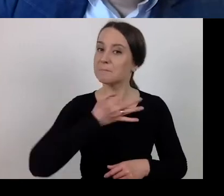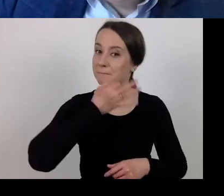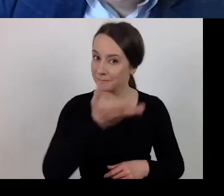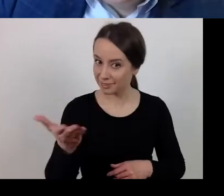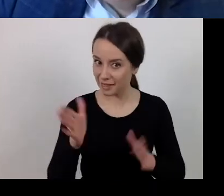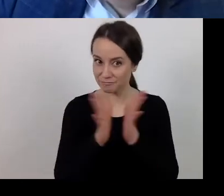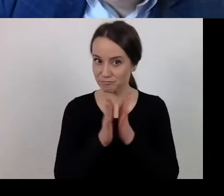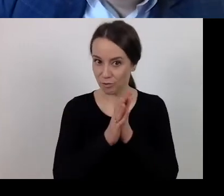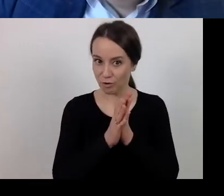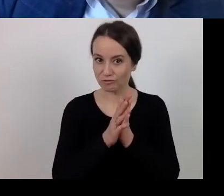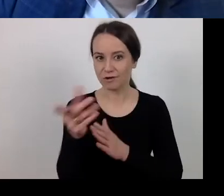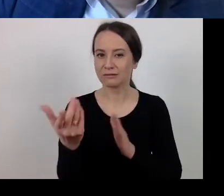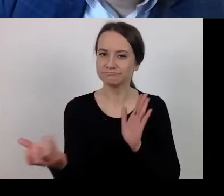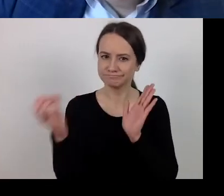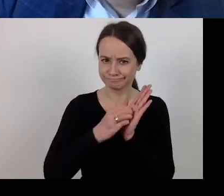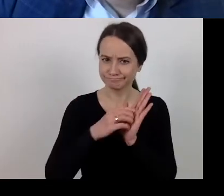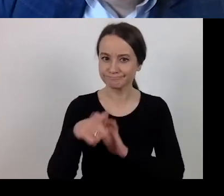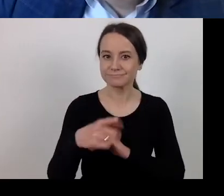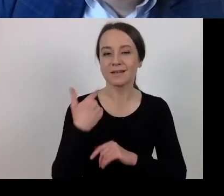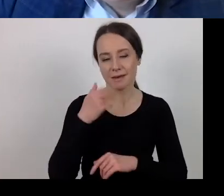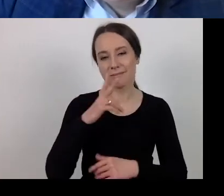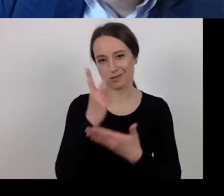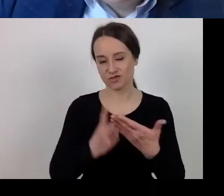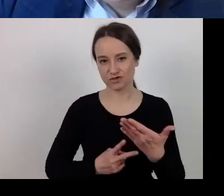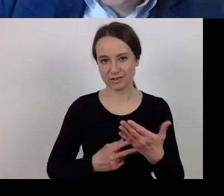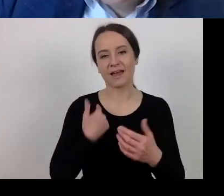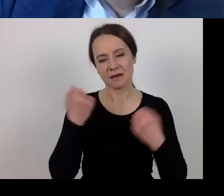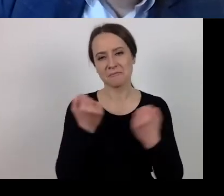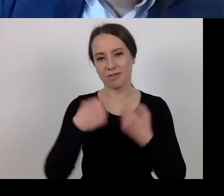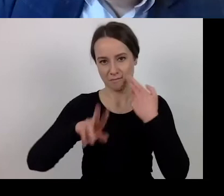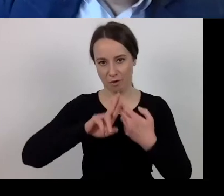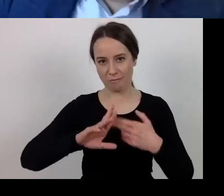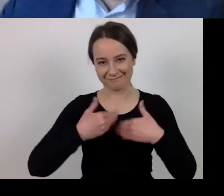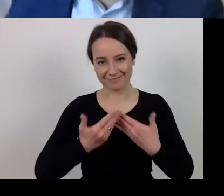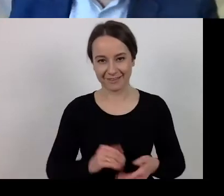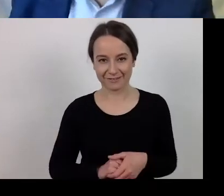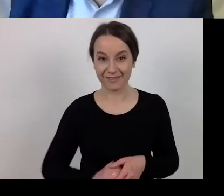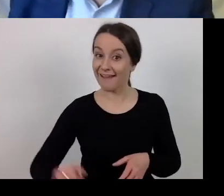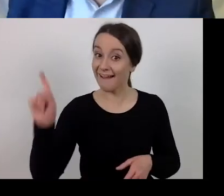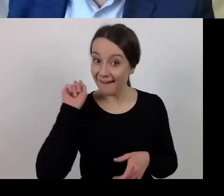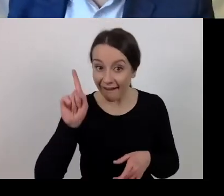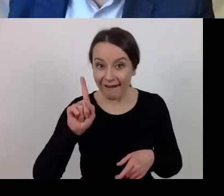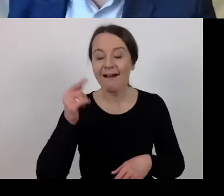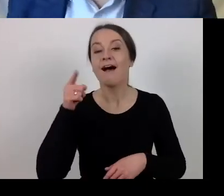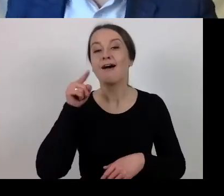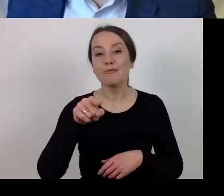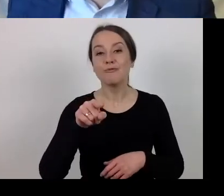I will read them out and try to answer them but some of these are quite...